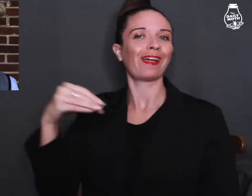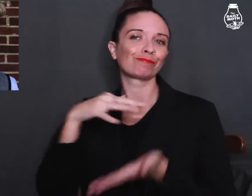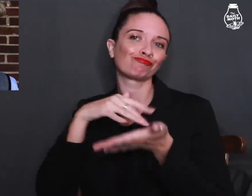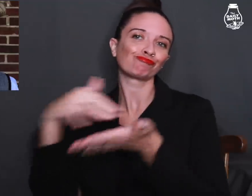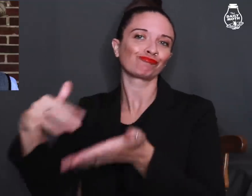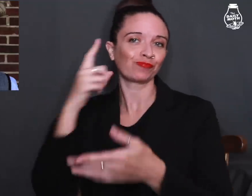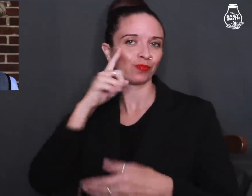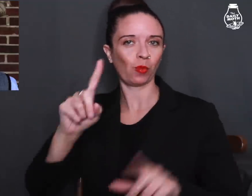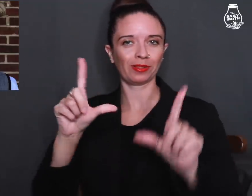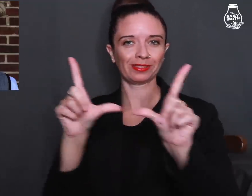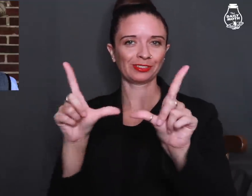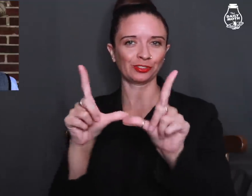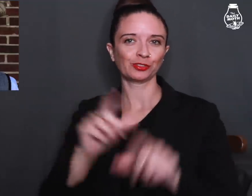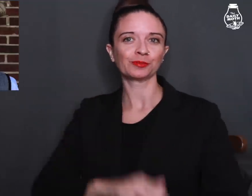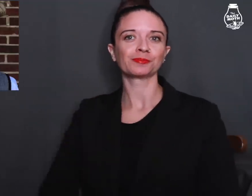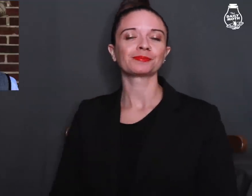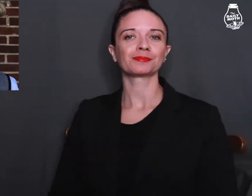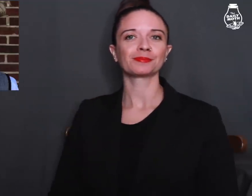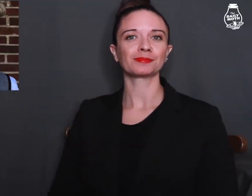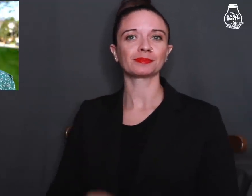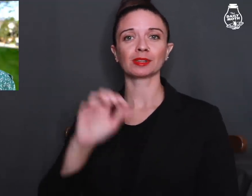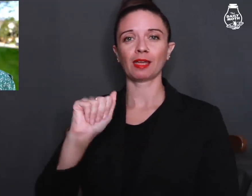and studying for licensure.